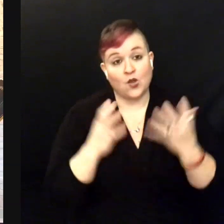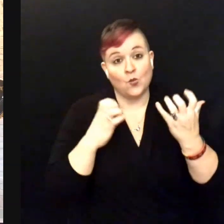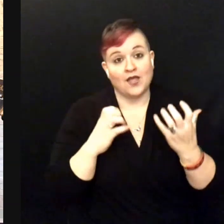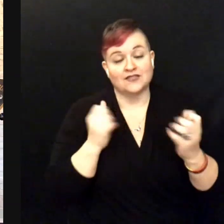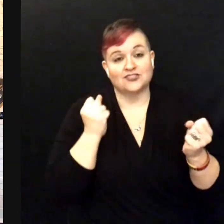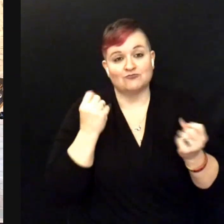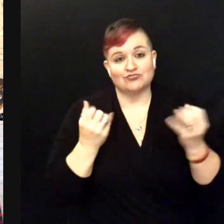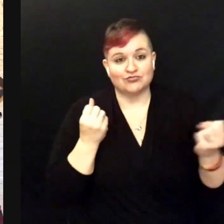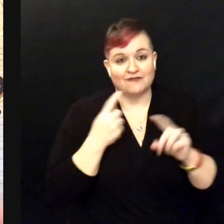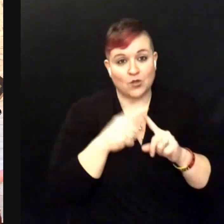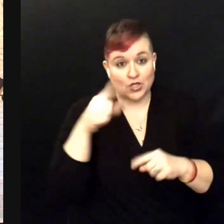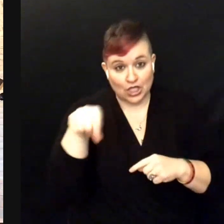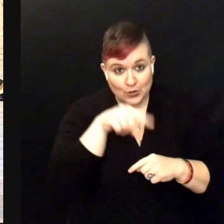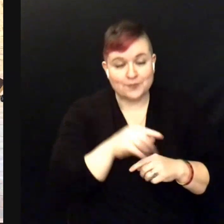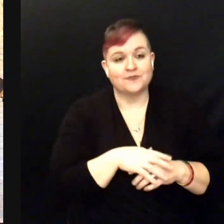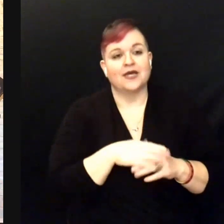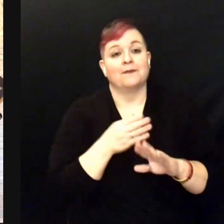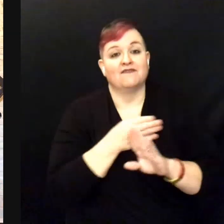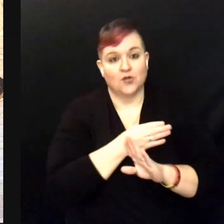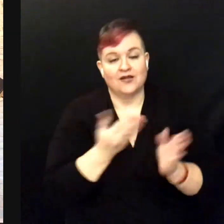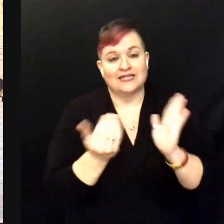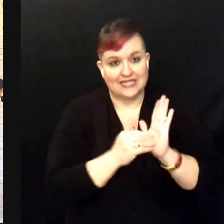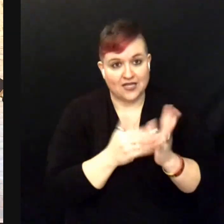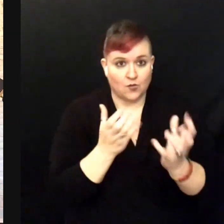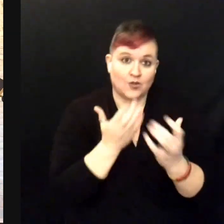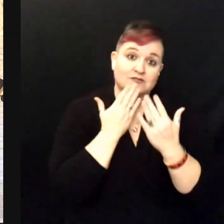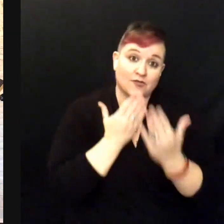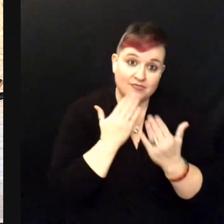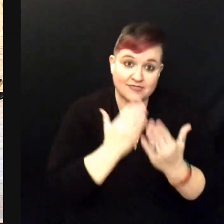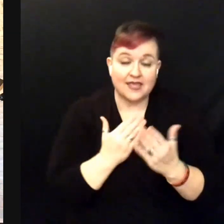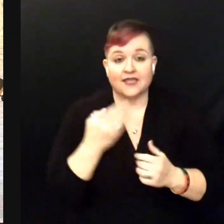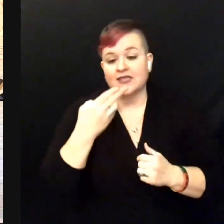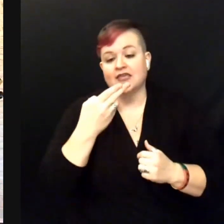but before I do that, again, I wanted to thank Hearing the Call.